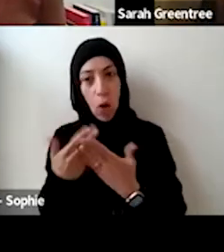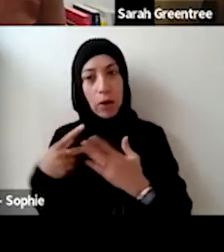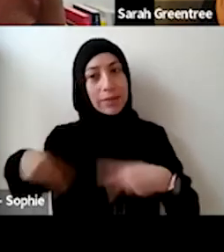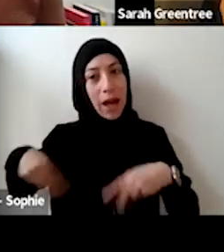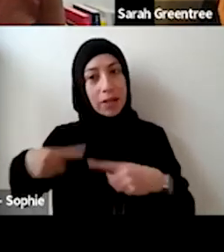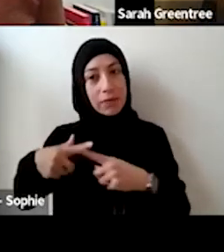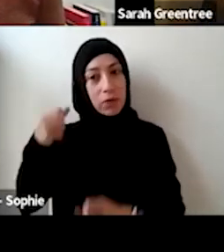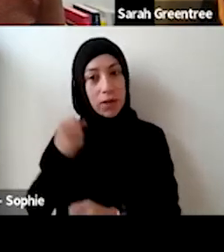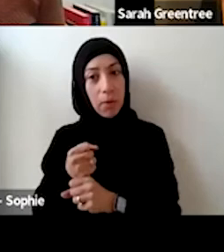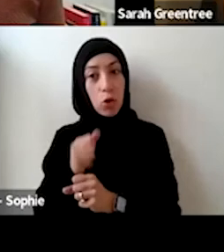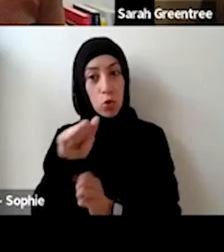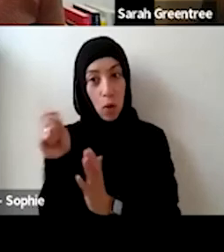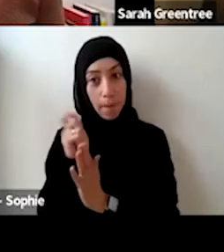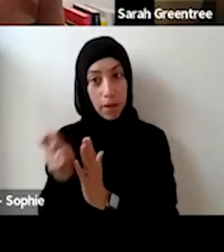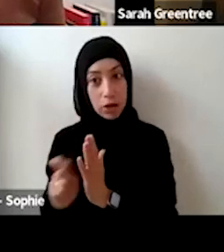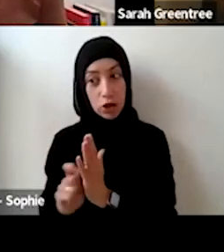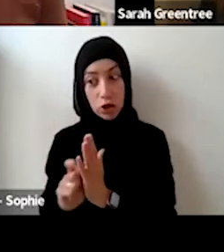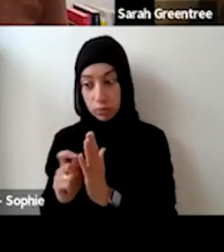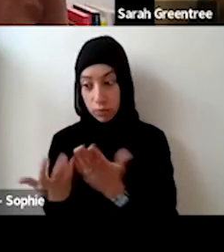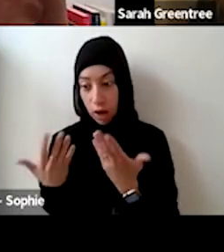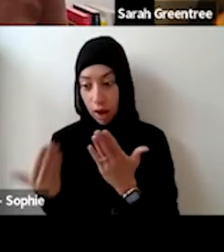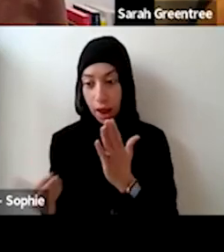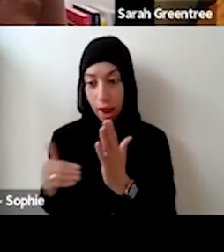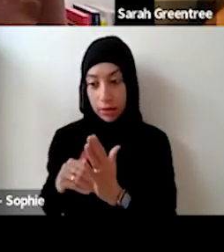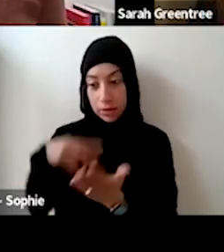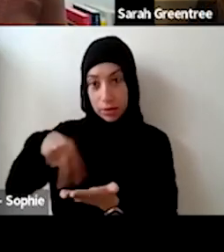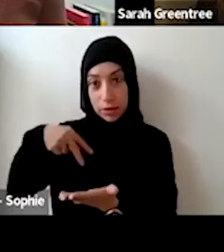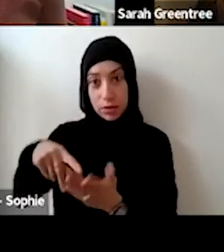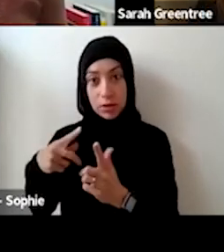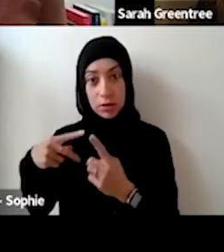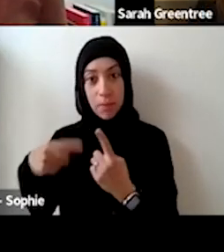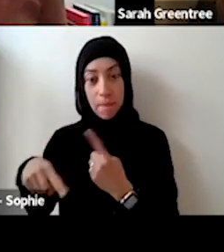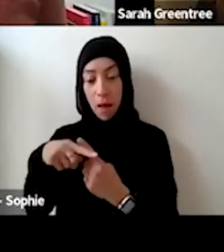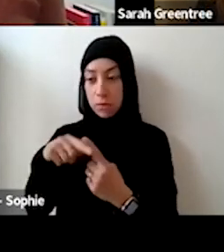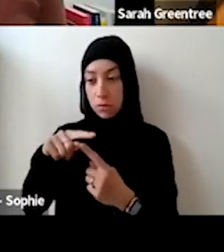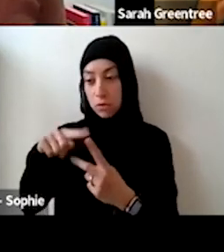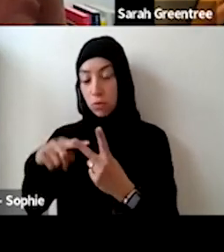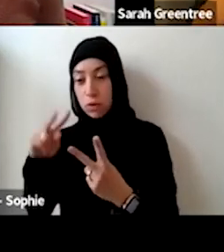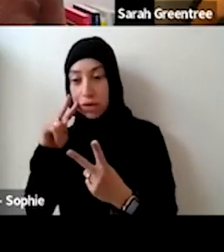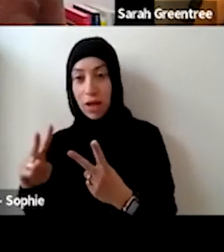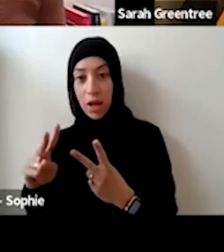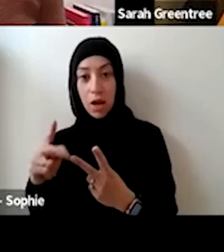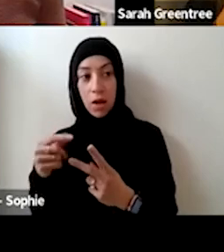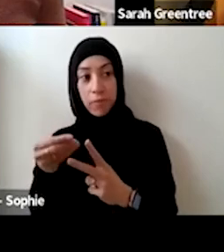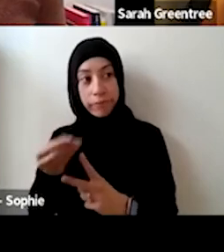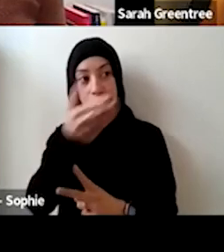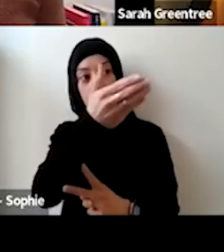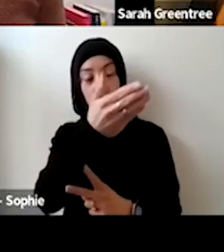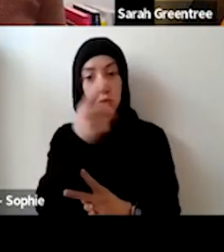application you really want to have, red bi those industry advisors whose knowledge sits, firmly in by those industry advisors whose knowledge